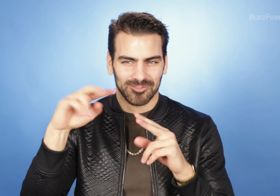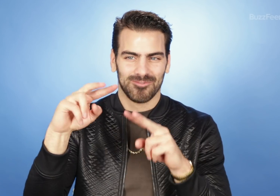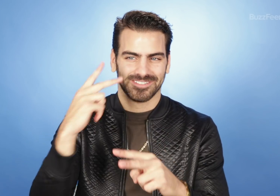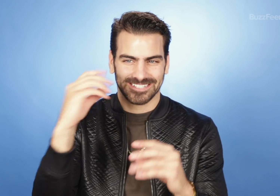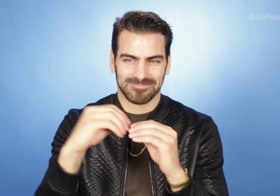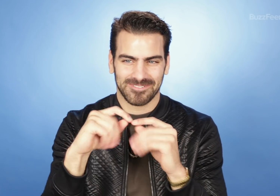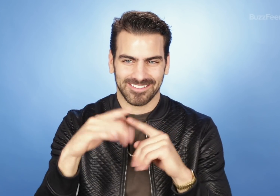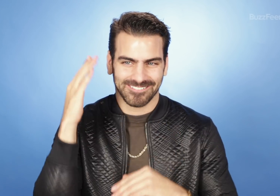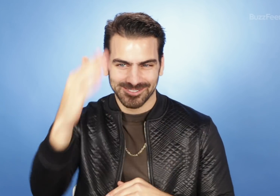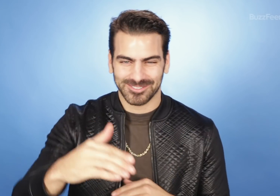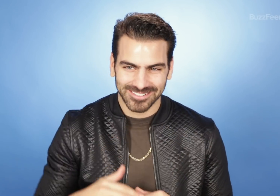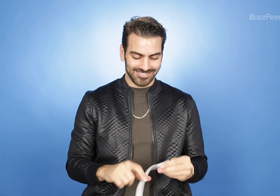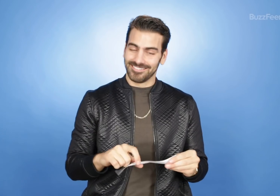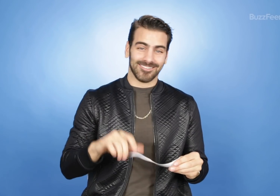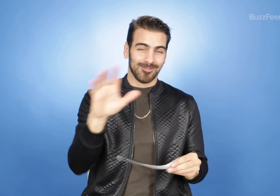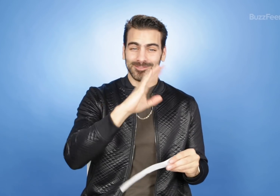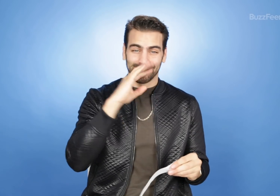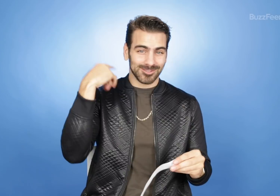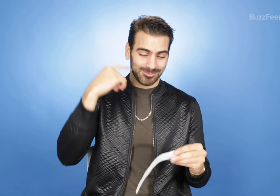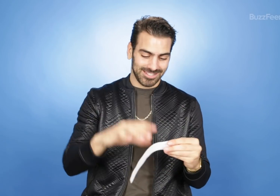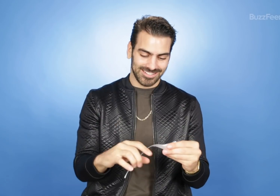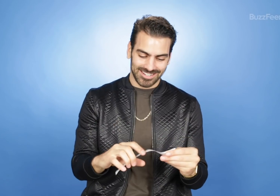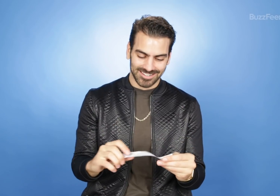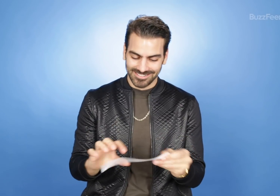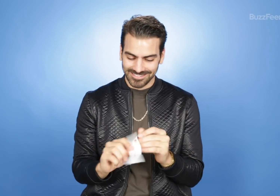I'm looking forward to seeing more in the future. You're all talking crazy.